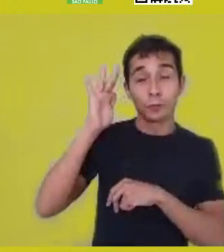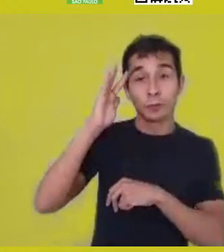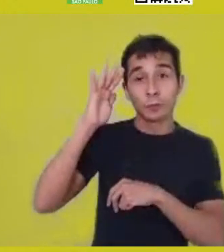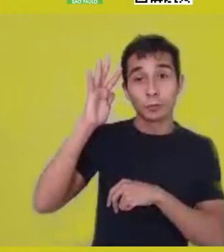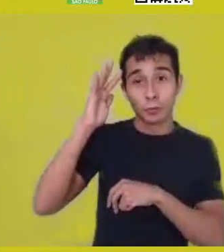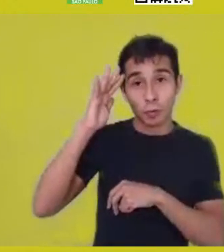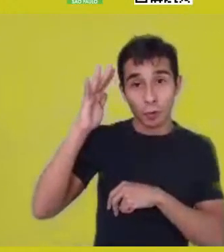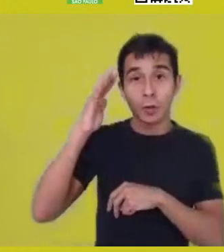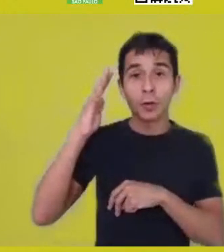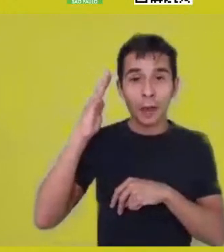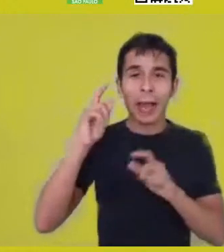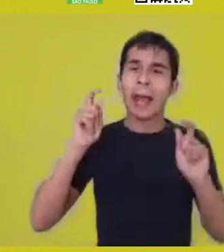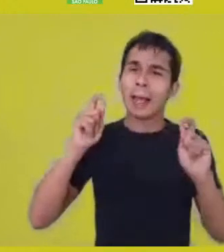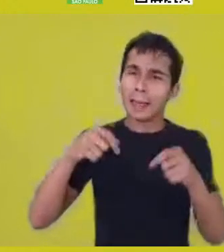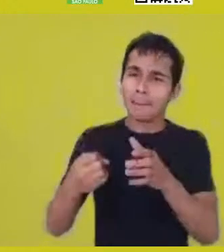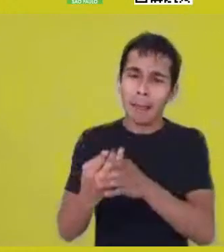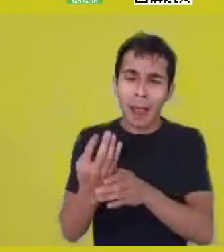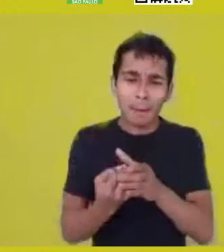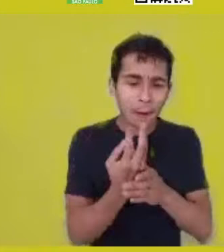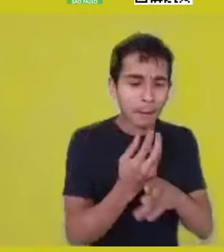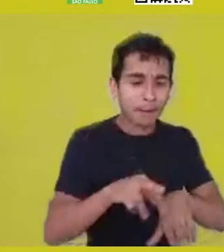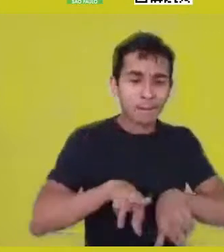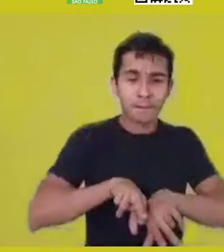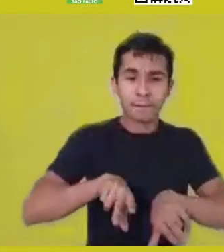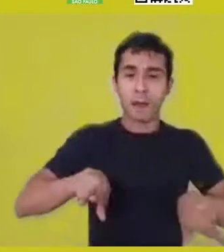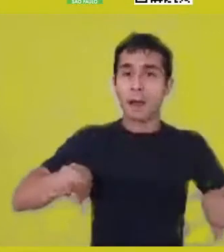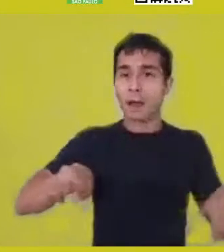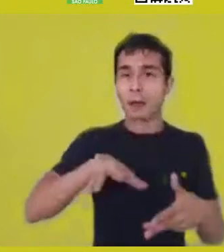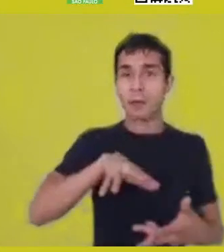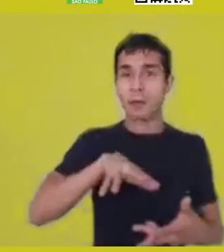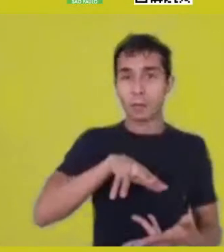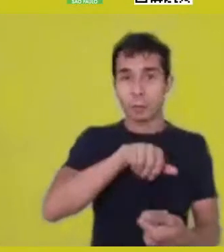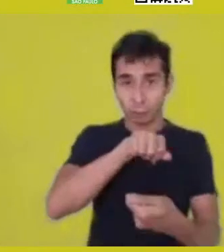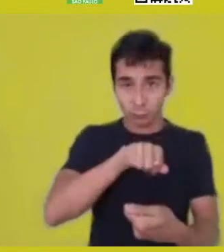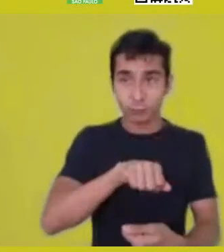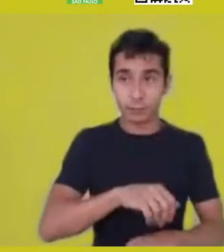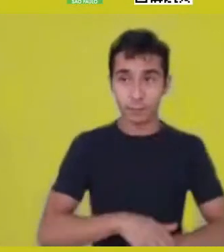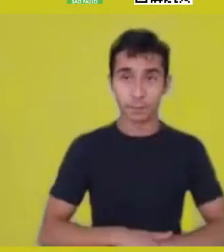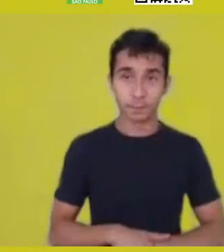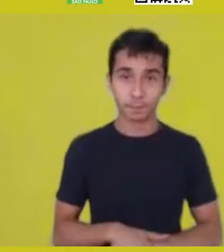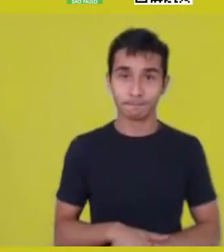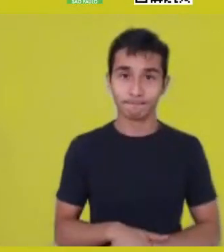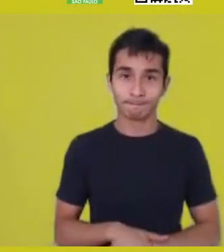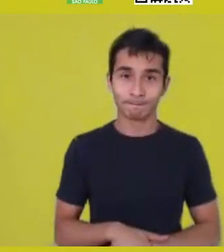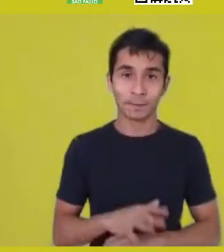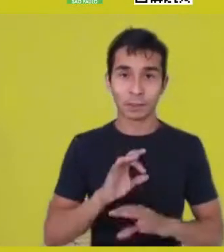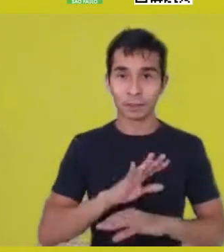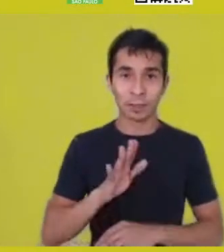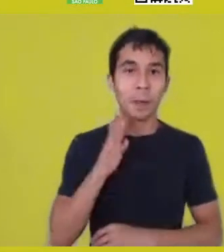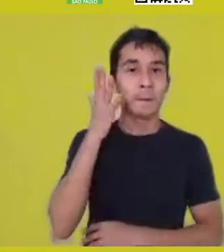I wanted to point out these things first so that we can go on with our good repartee.